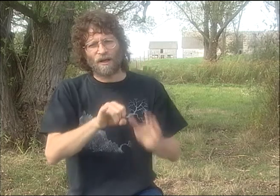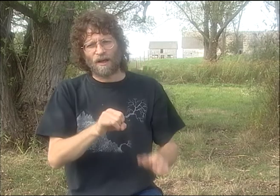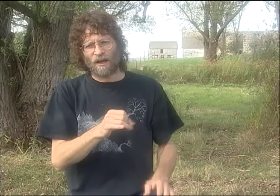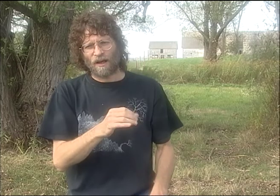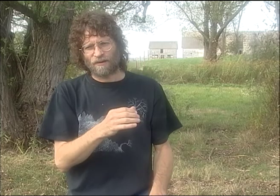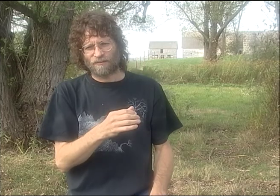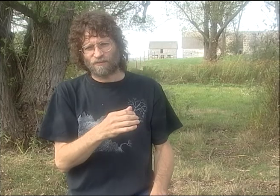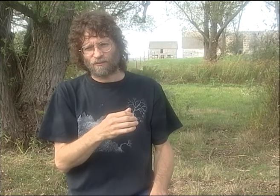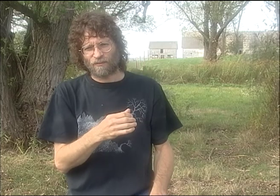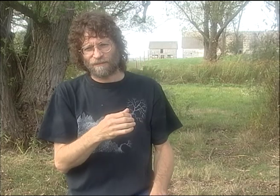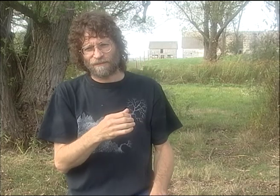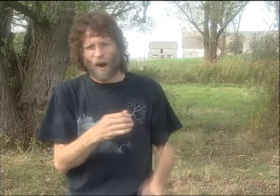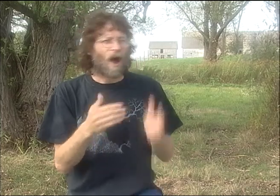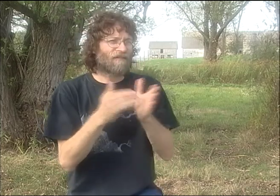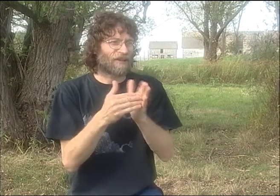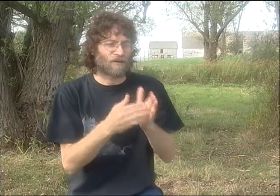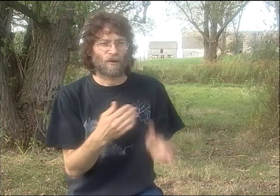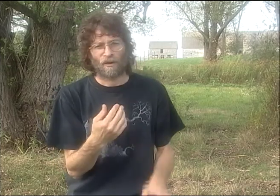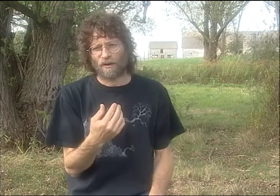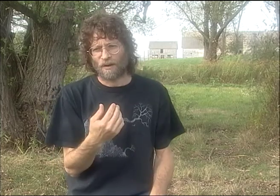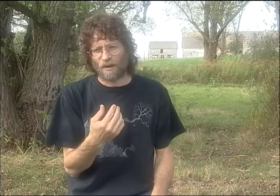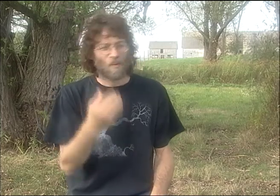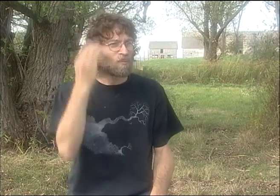TO THE IMAGES THAT PETER WAS PORTRAYING.